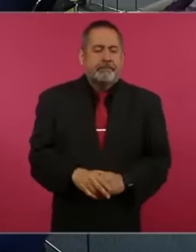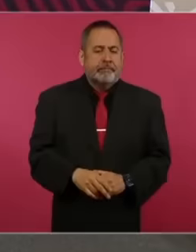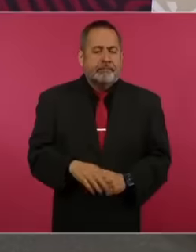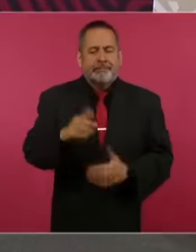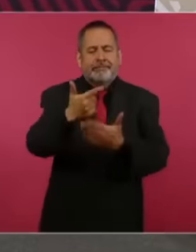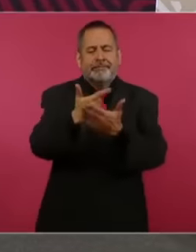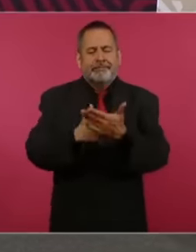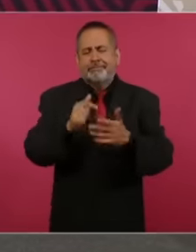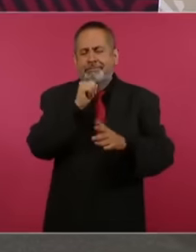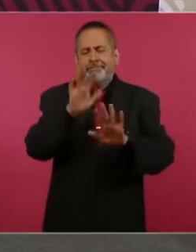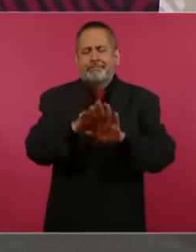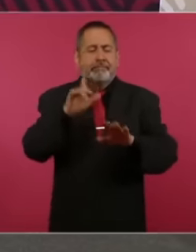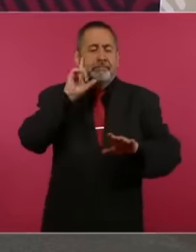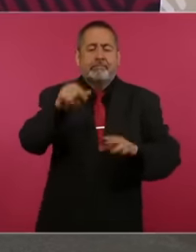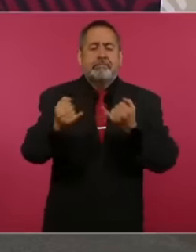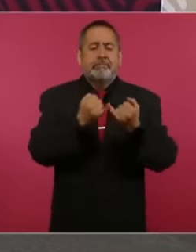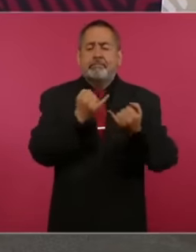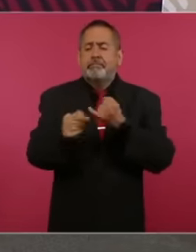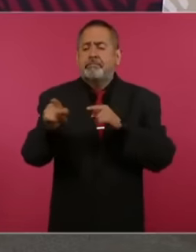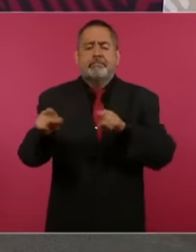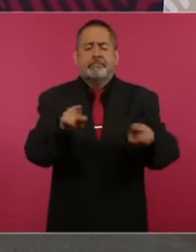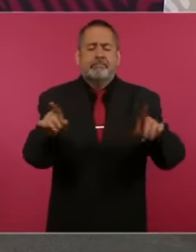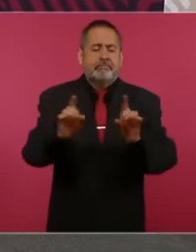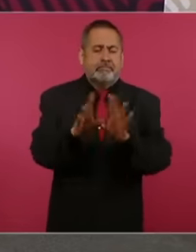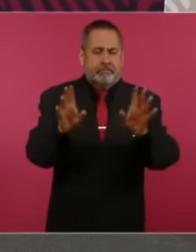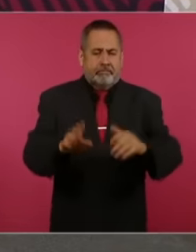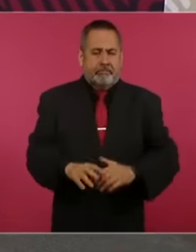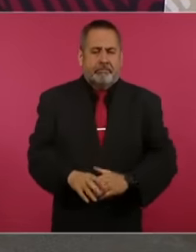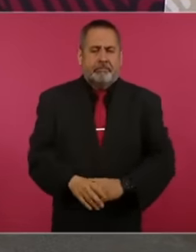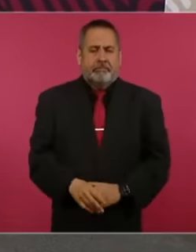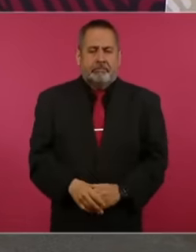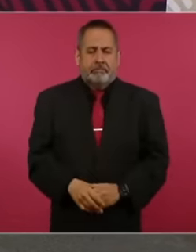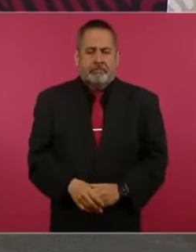not the